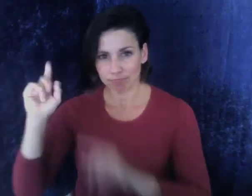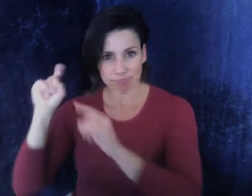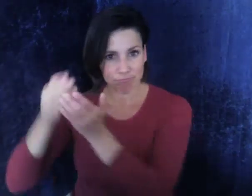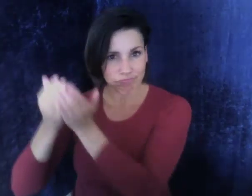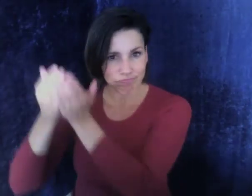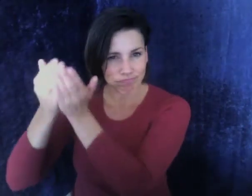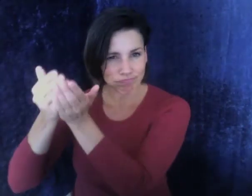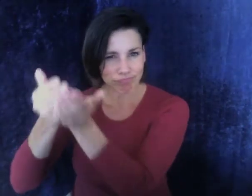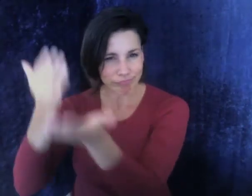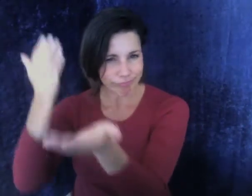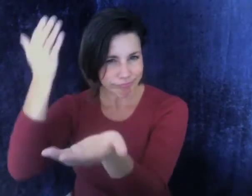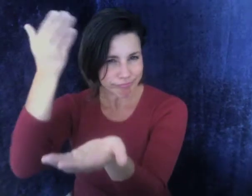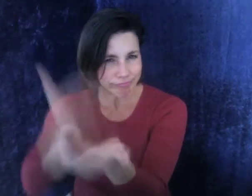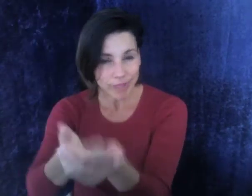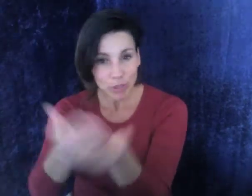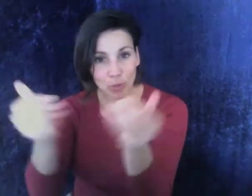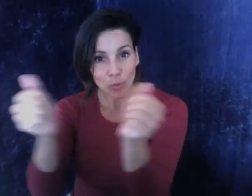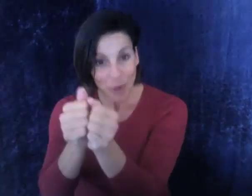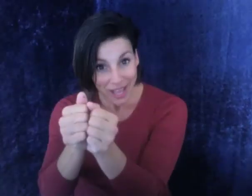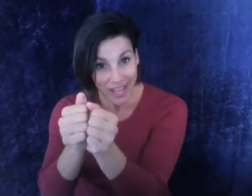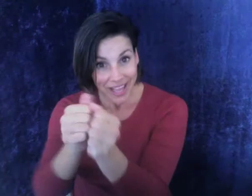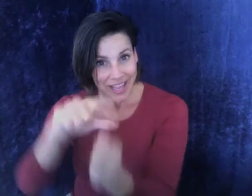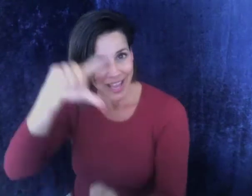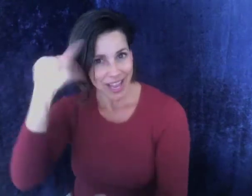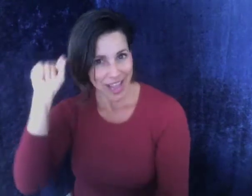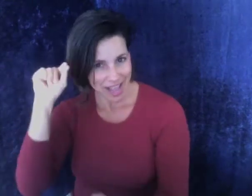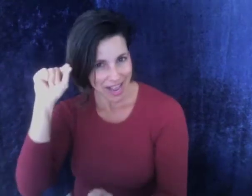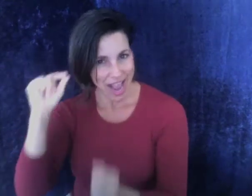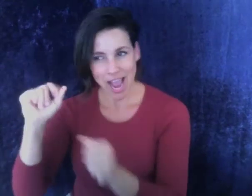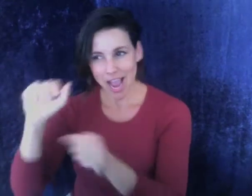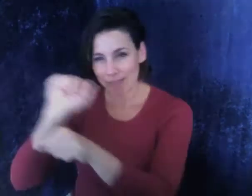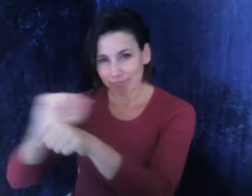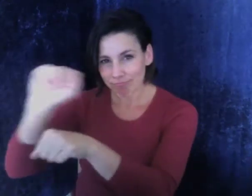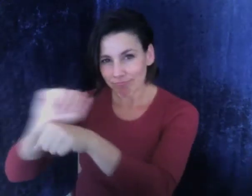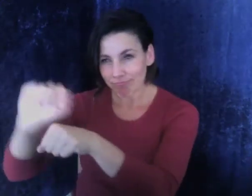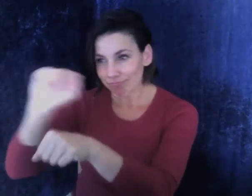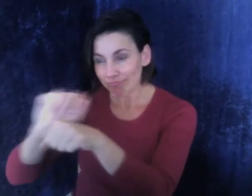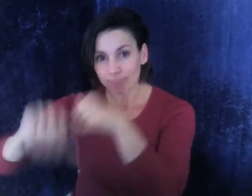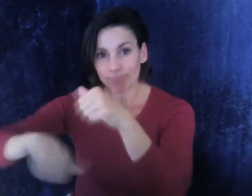In 1807, Laurent Clerc came with Thomas Gallaudet to United States from France.